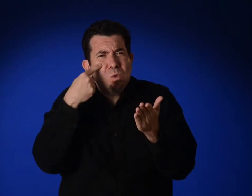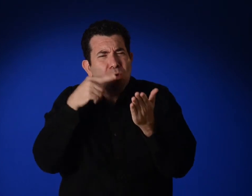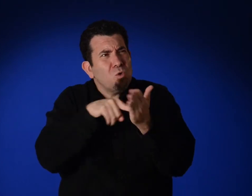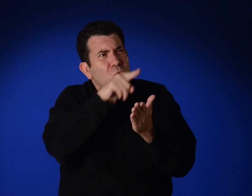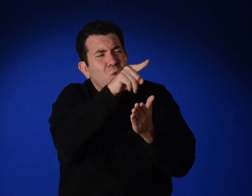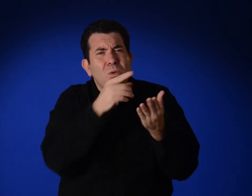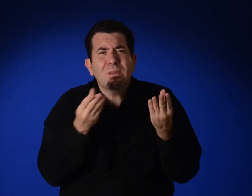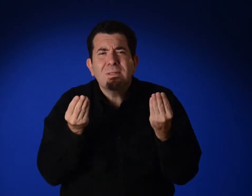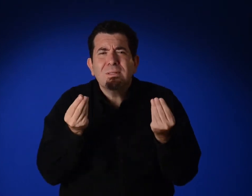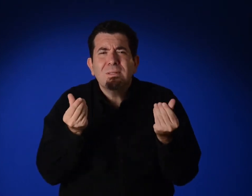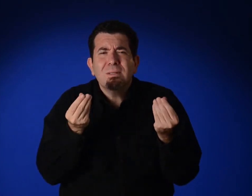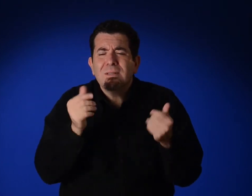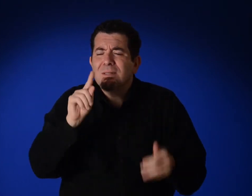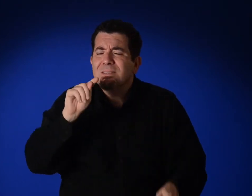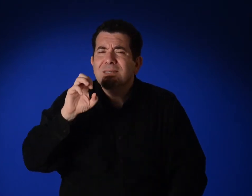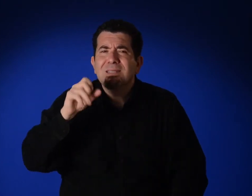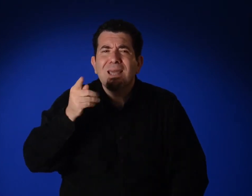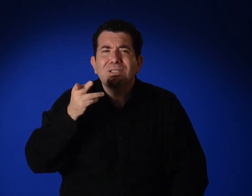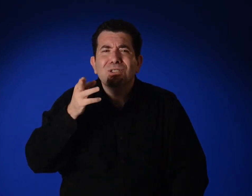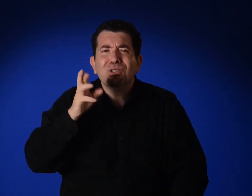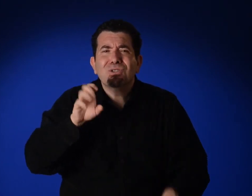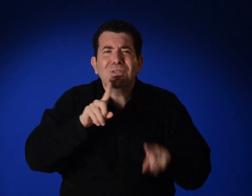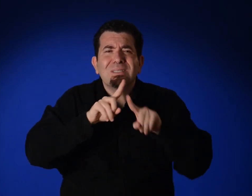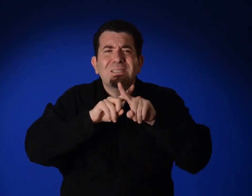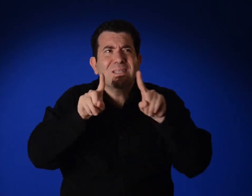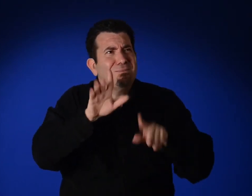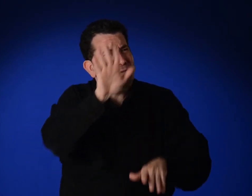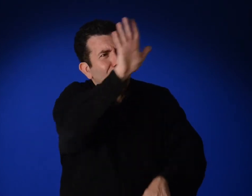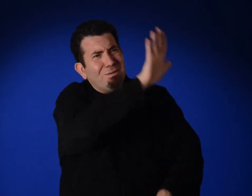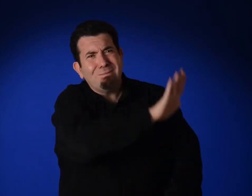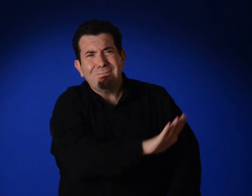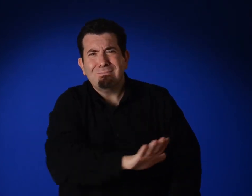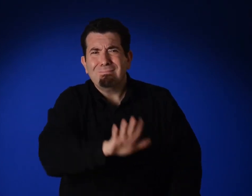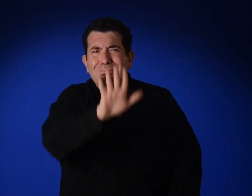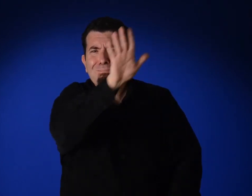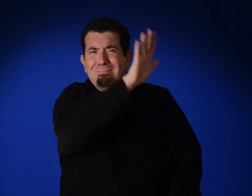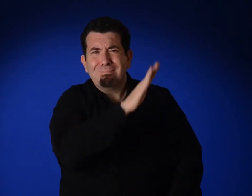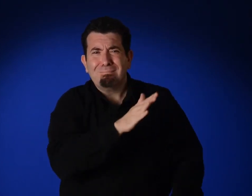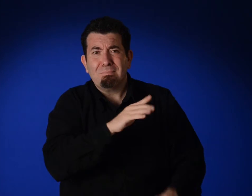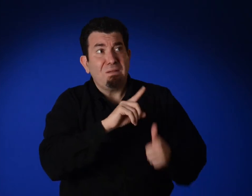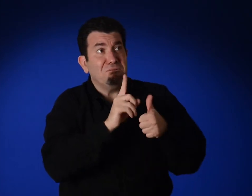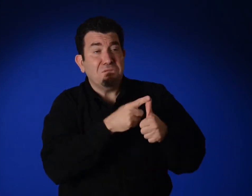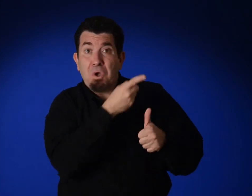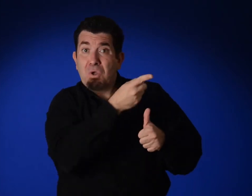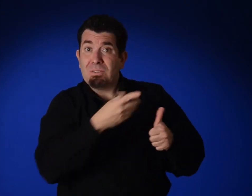You’ll also notice the texture varies all throughout the painting.